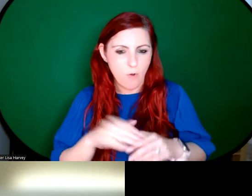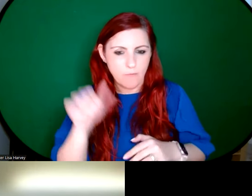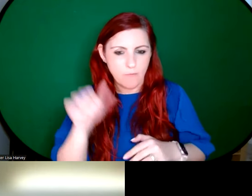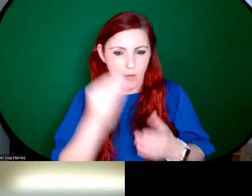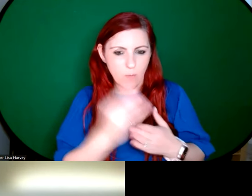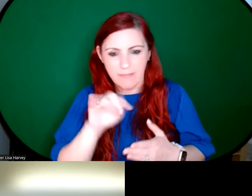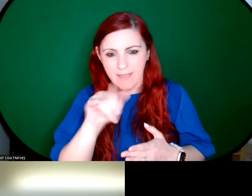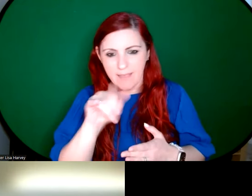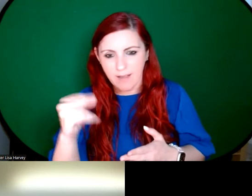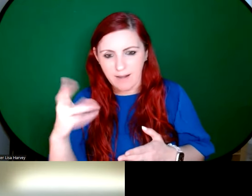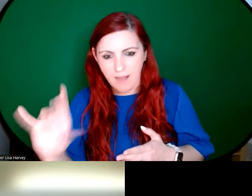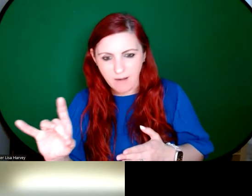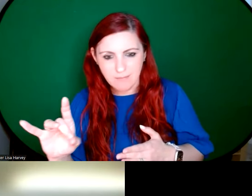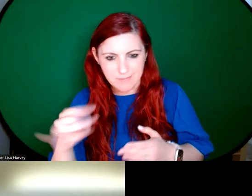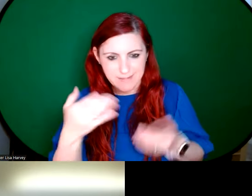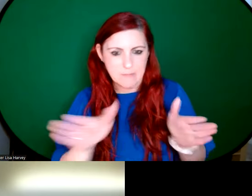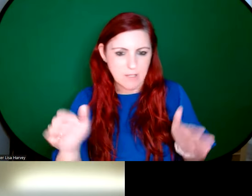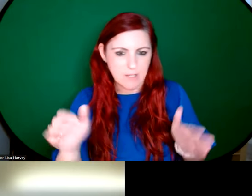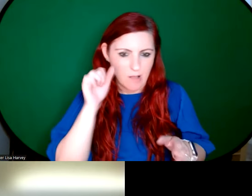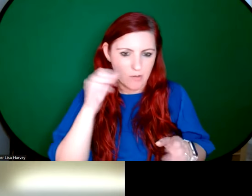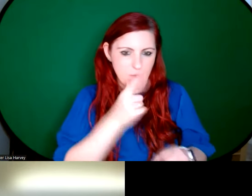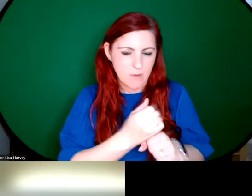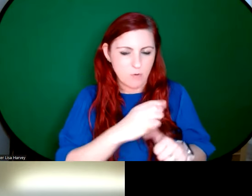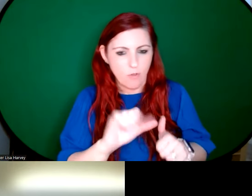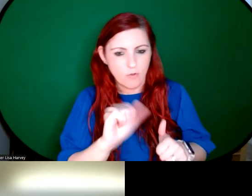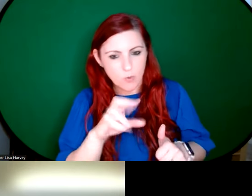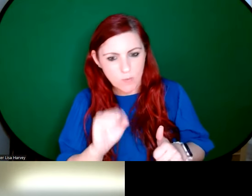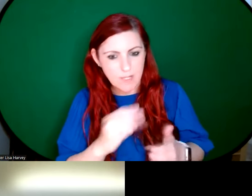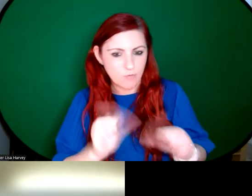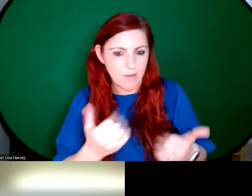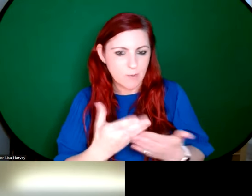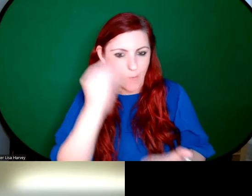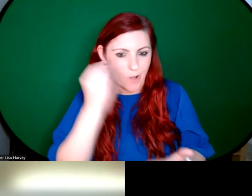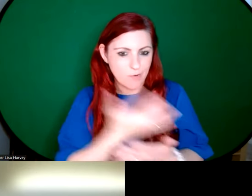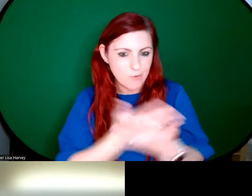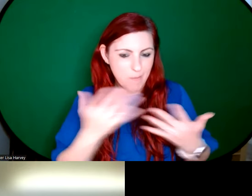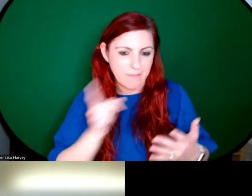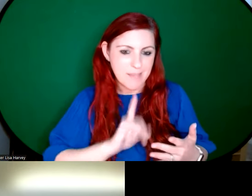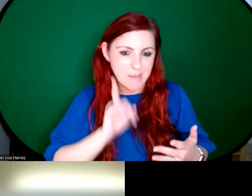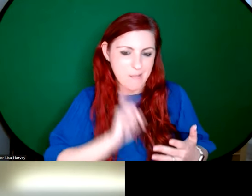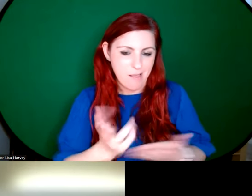work. But this has expanded her knowledge about other studios. And it's great to learn that there were so many female artists involved in this type of artistry,